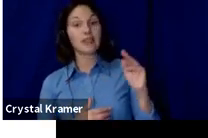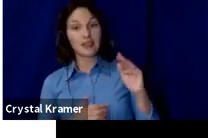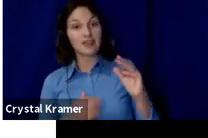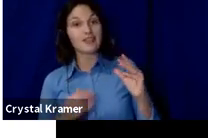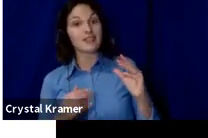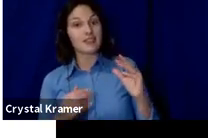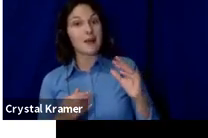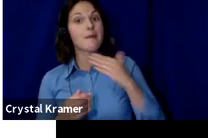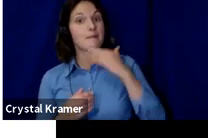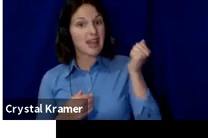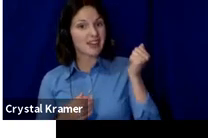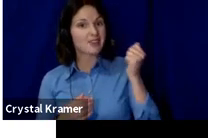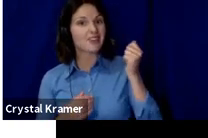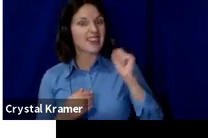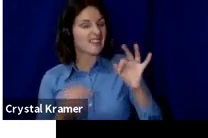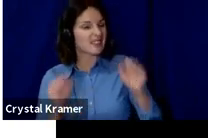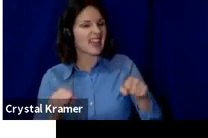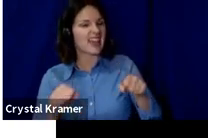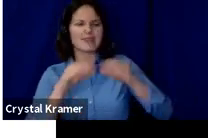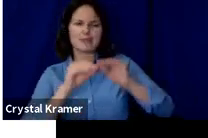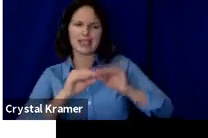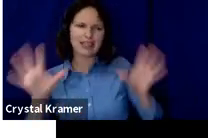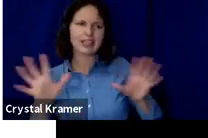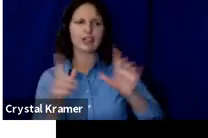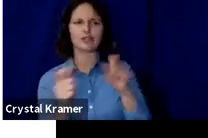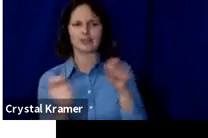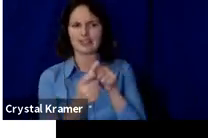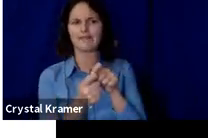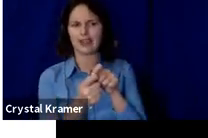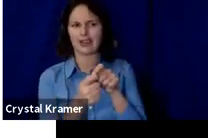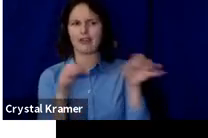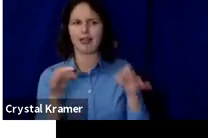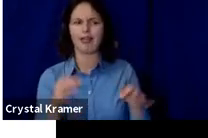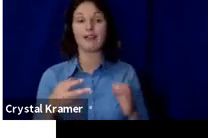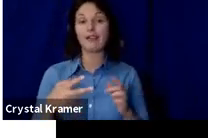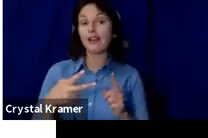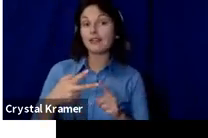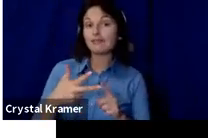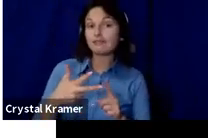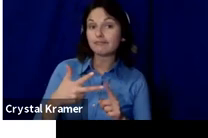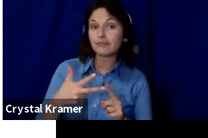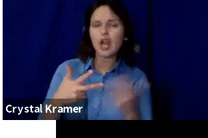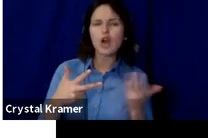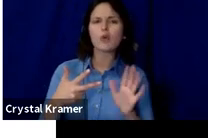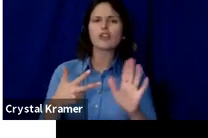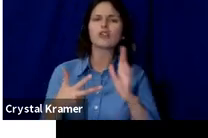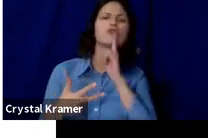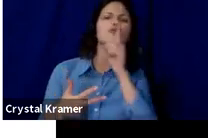Lastly, what's your true north? What is it that you are trying to arrive at?